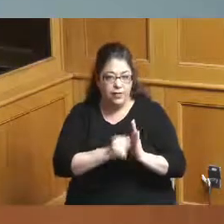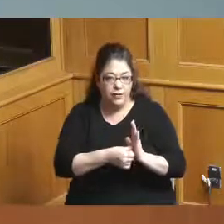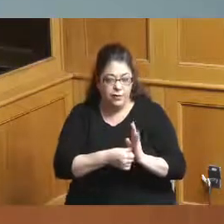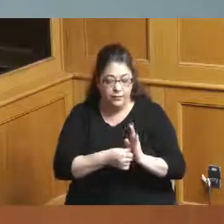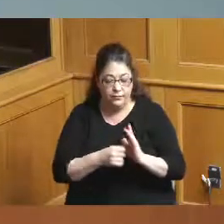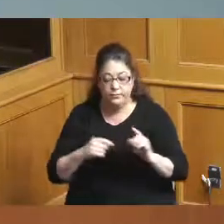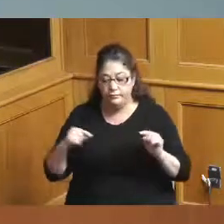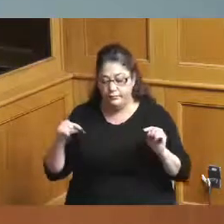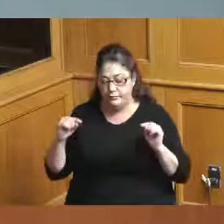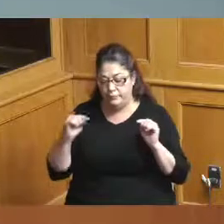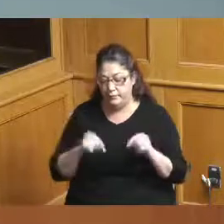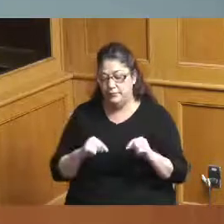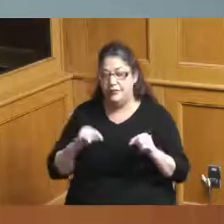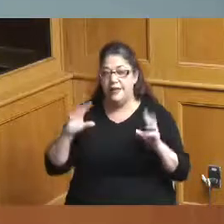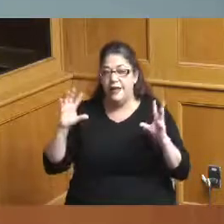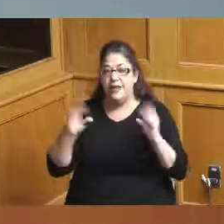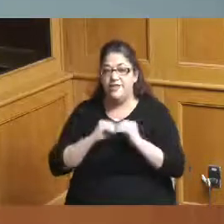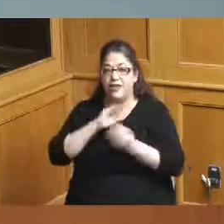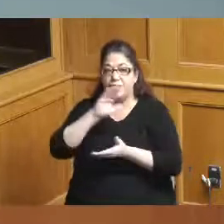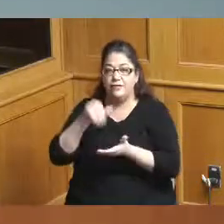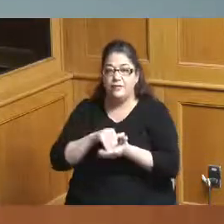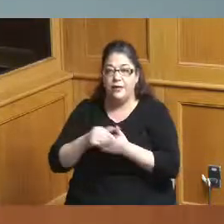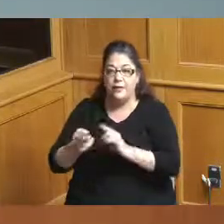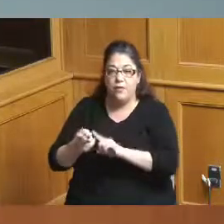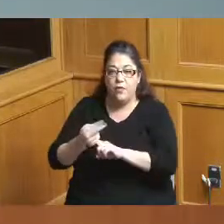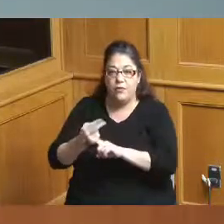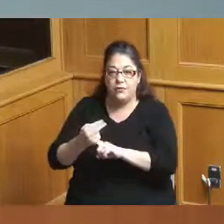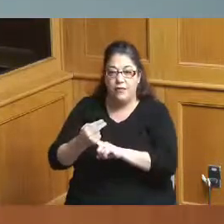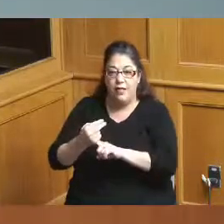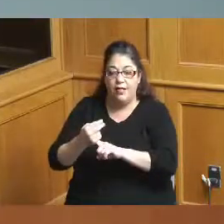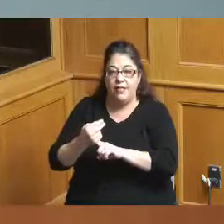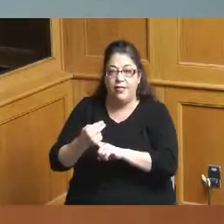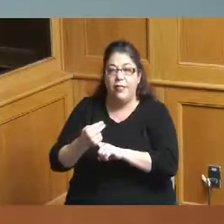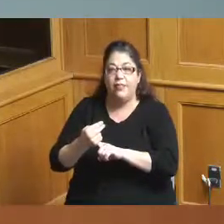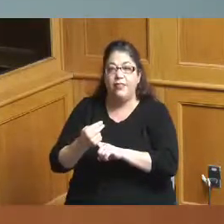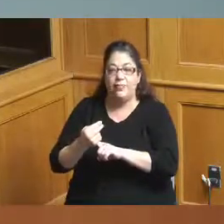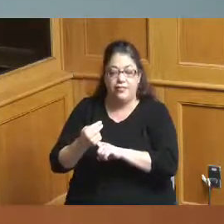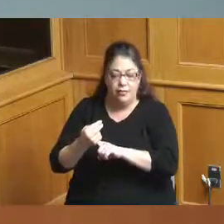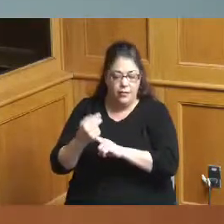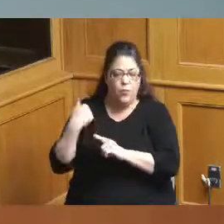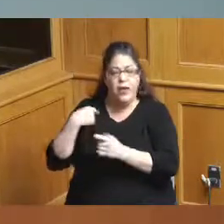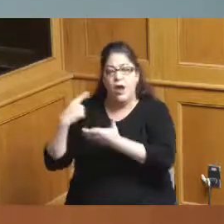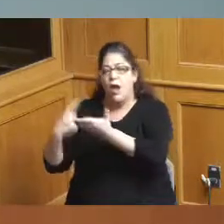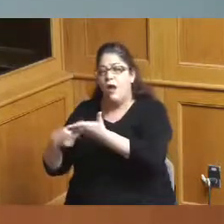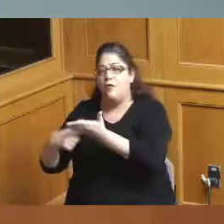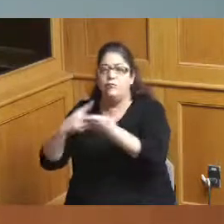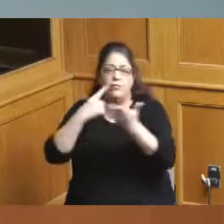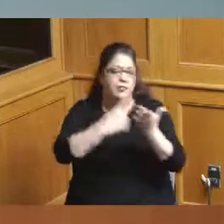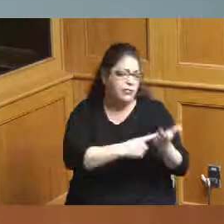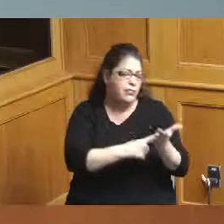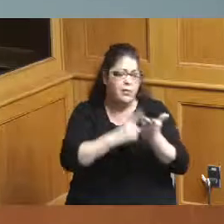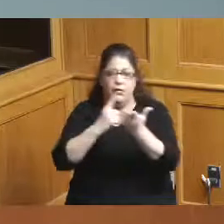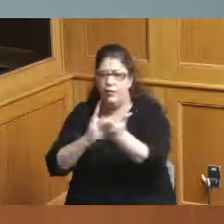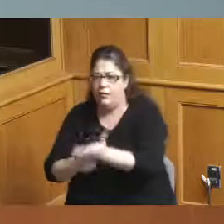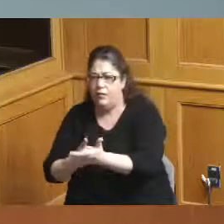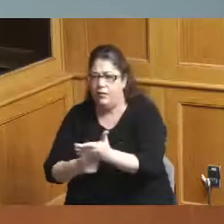the the convention center hotel has been discussed in a number of ways here but from my vantage point